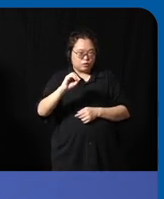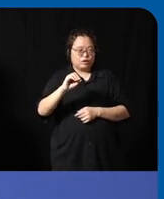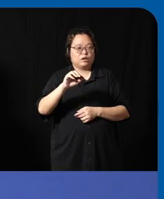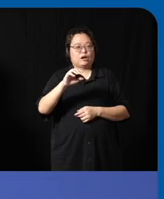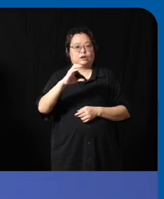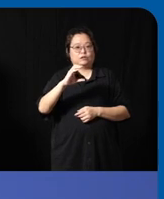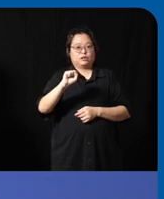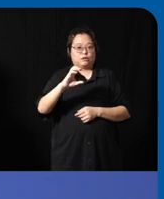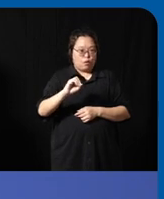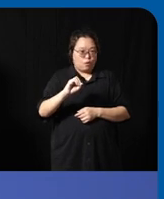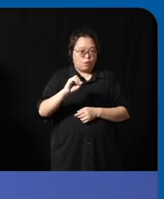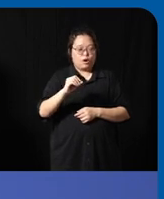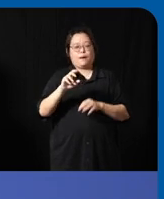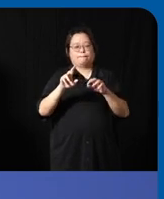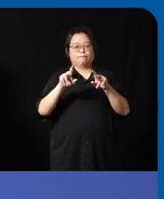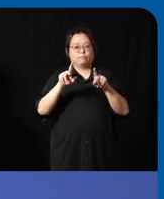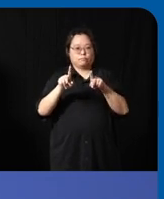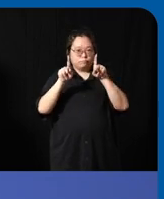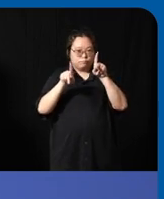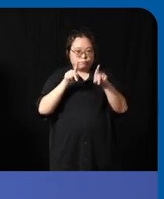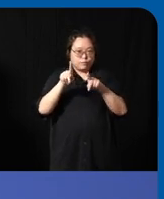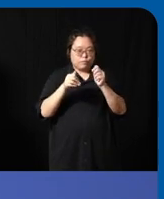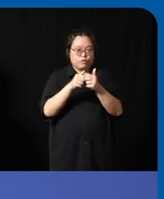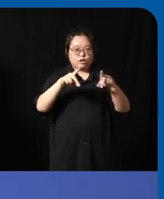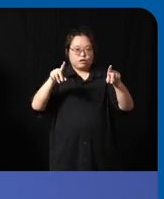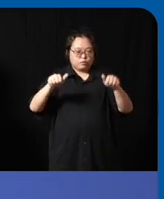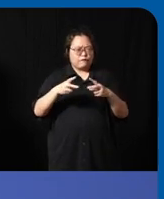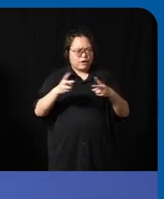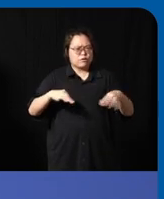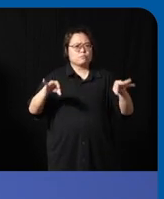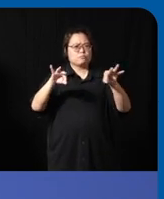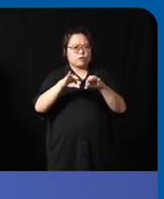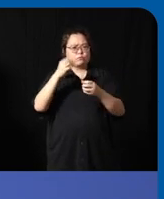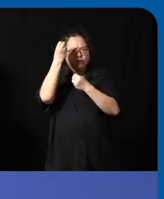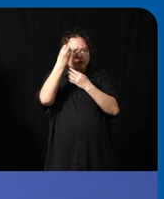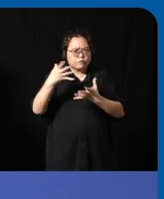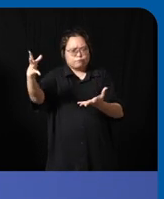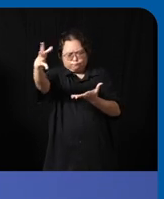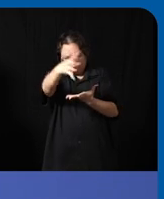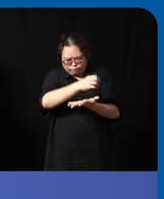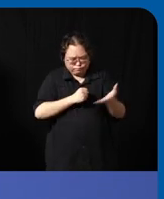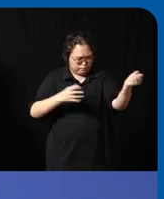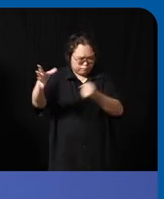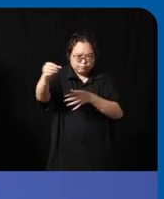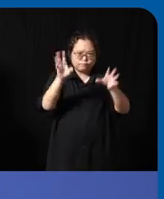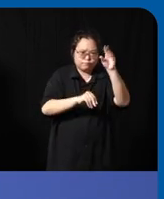and even person with disability itself is very crucial and I do really encourage uh everyone